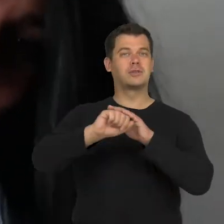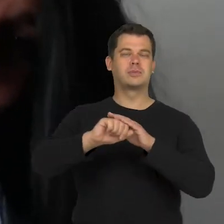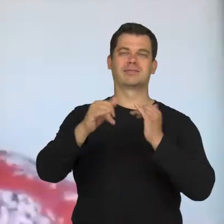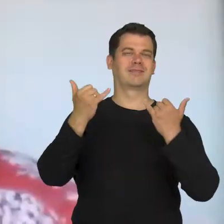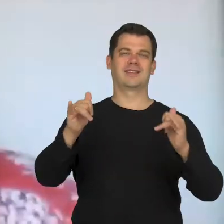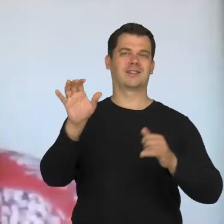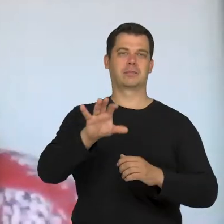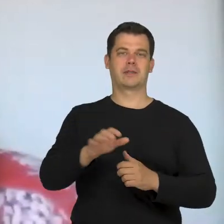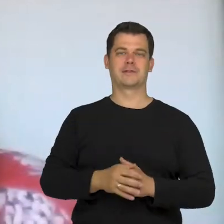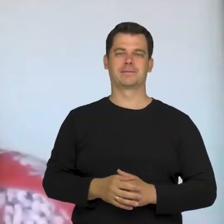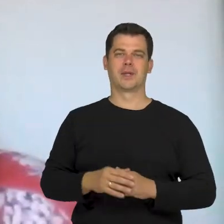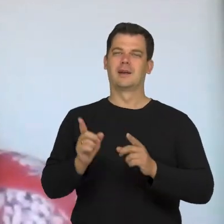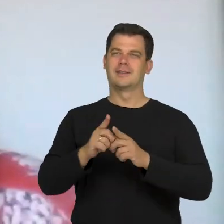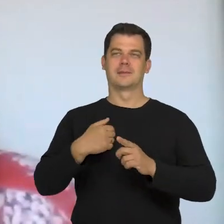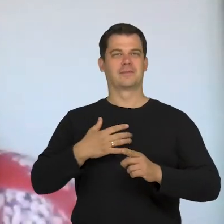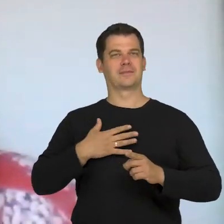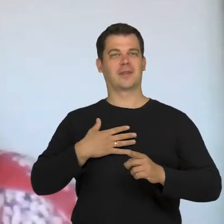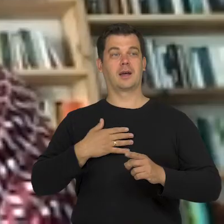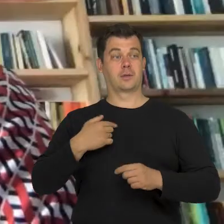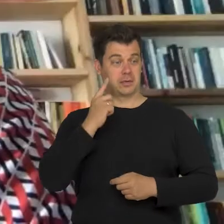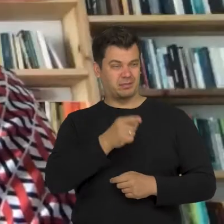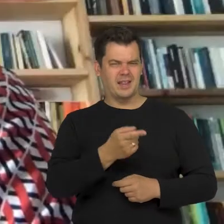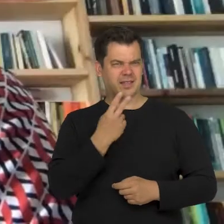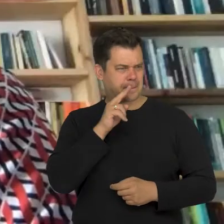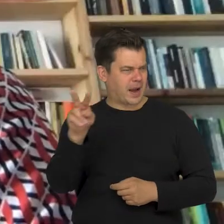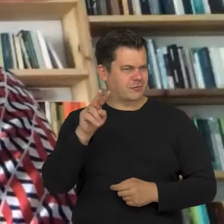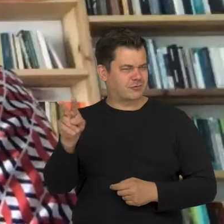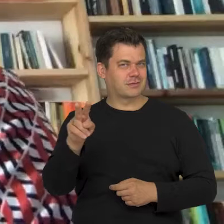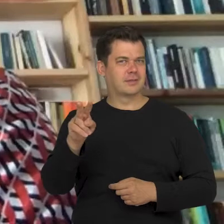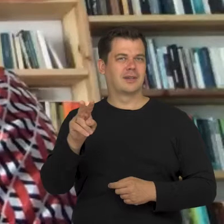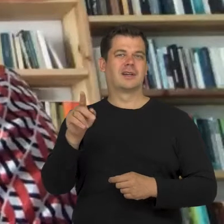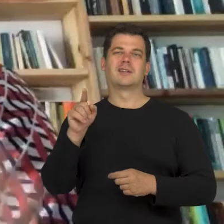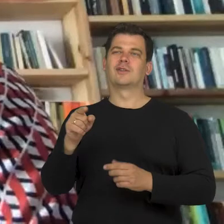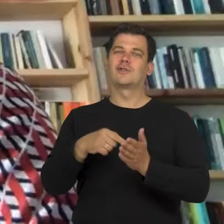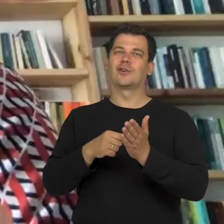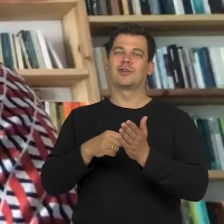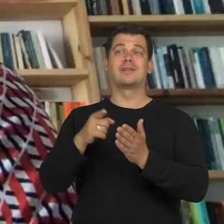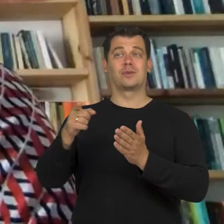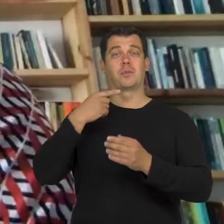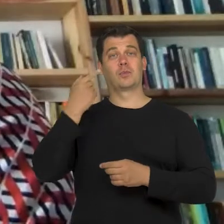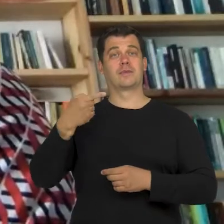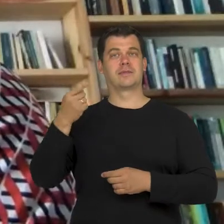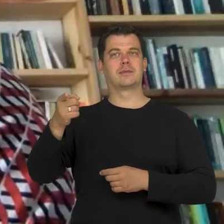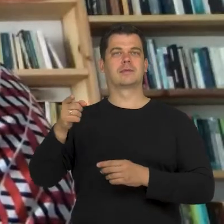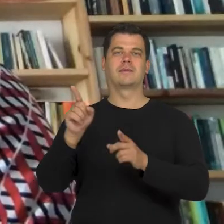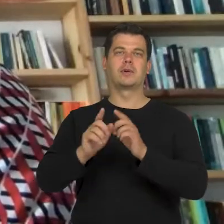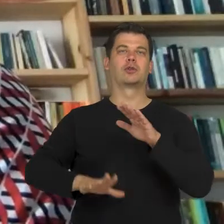I think, that the commands that discourage looking are "don't stare!, don't look!" and they come from the source you mentioned, meaning adults and their ideas.